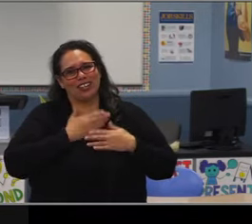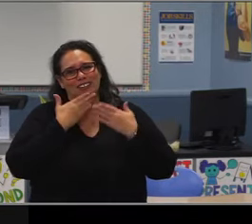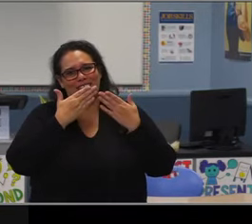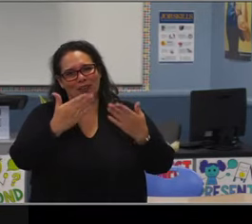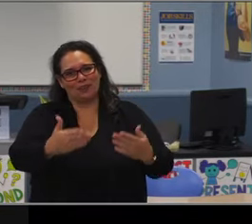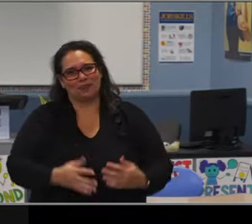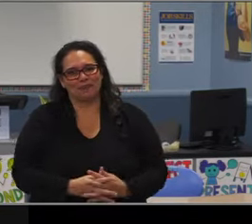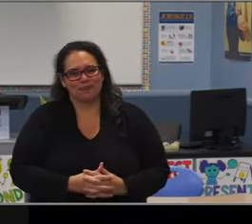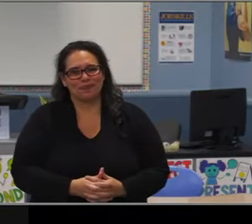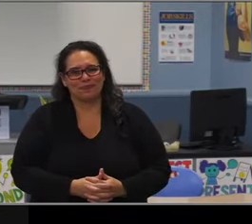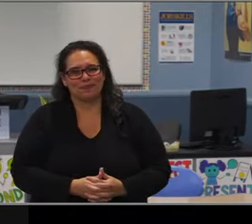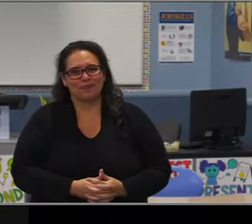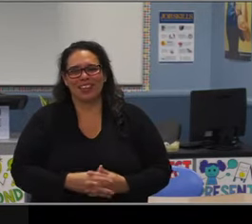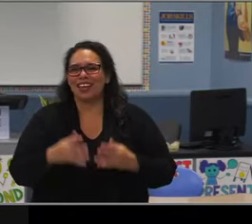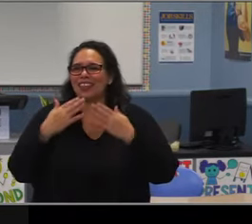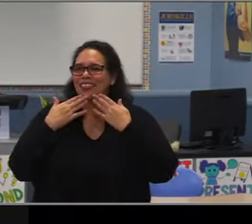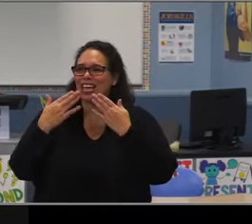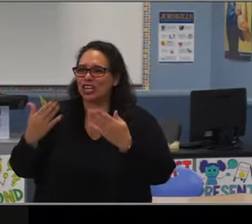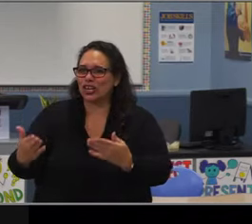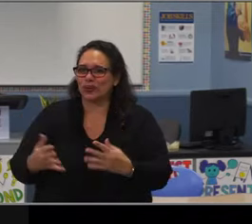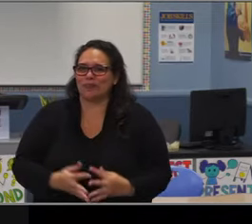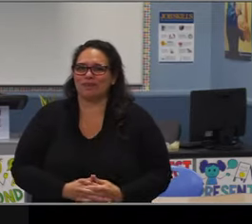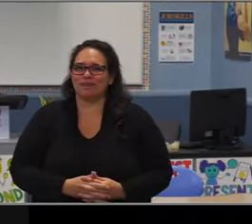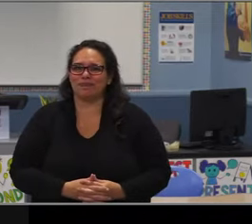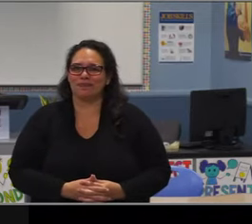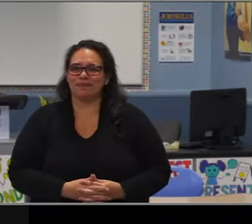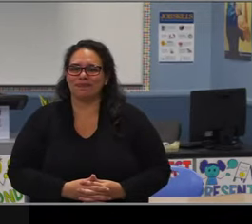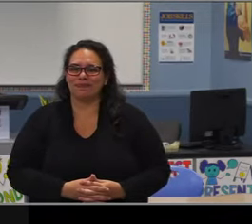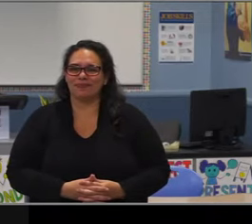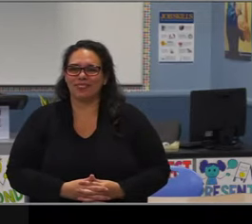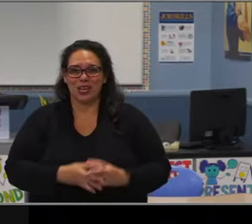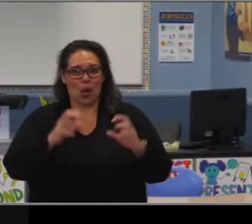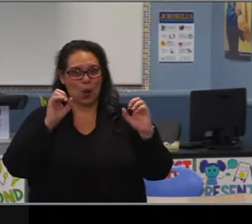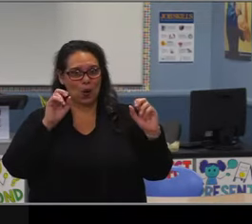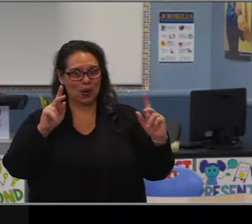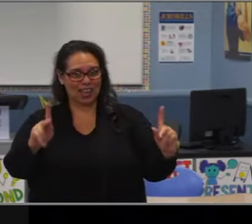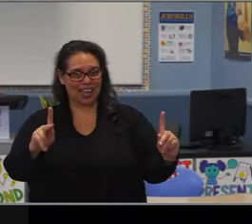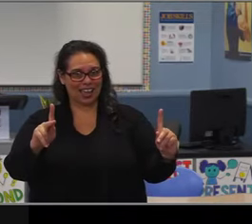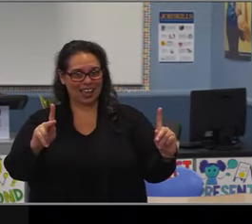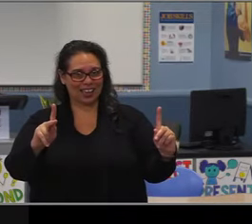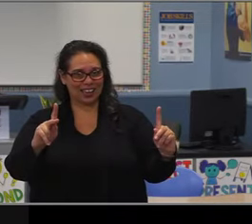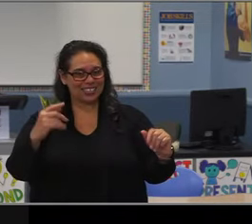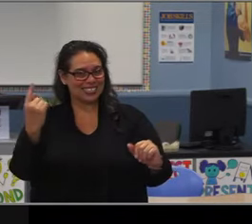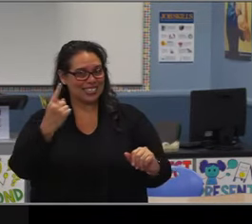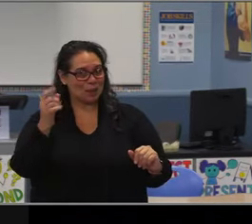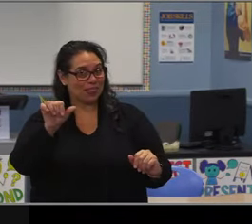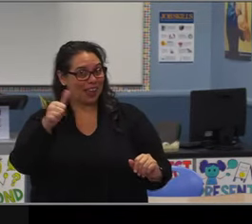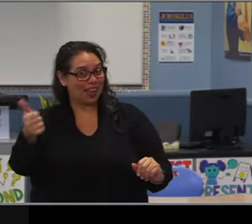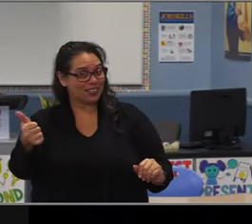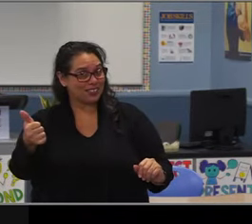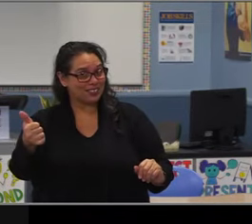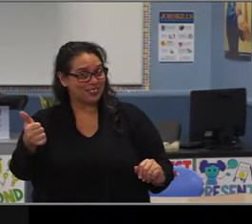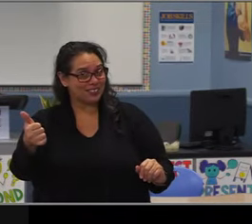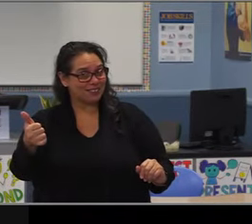and now for over 16 years as the school board member. So thank you for your unwavering commitment